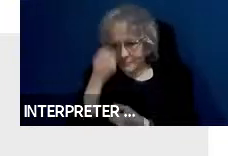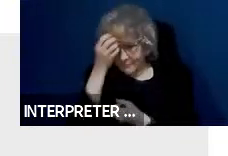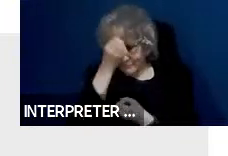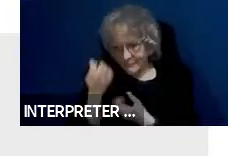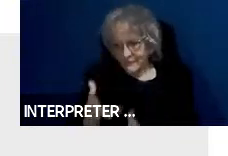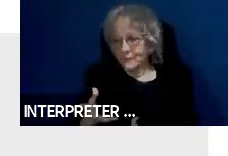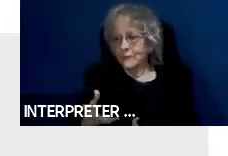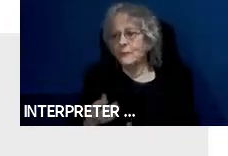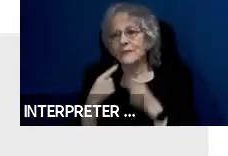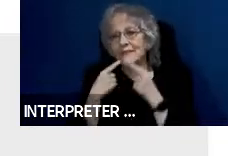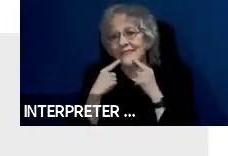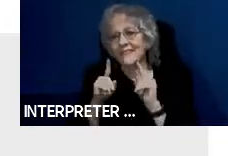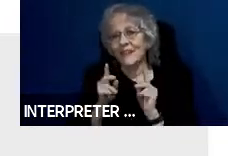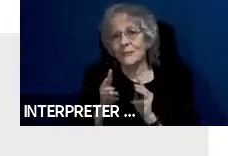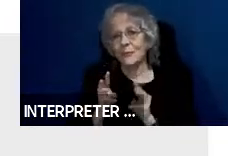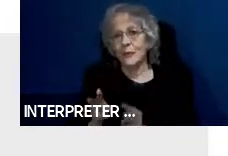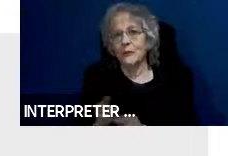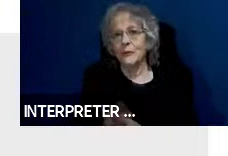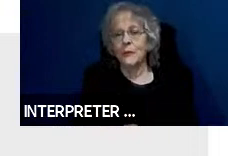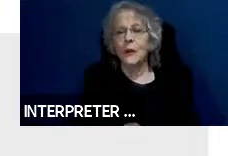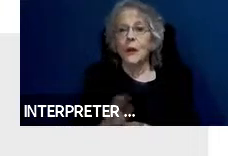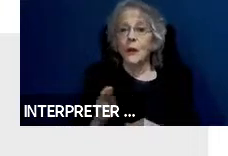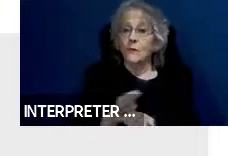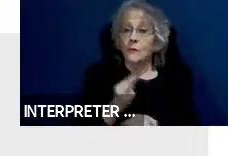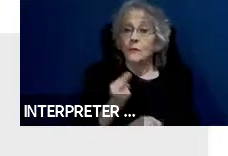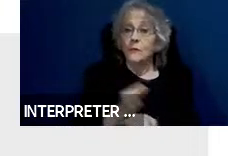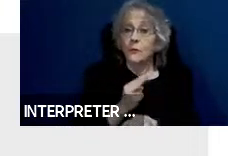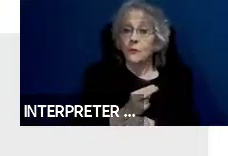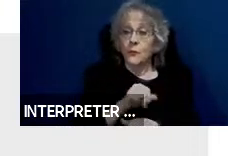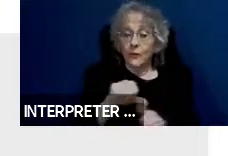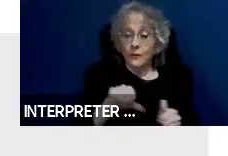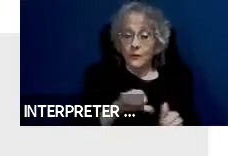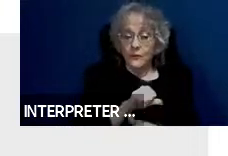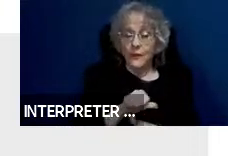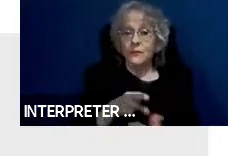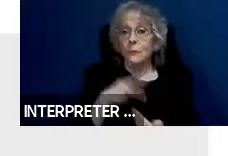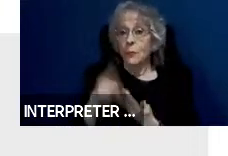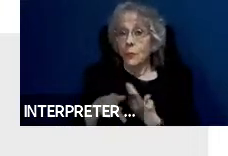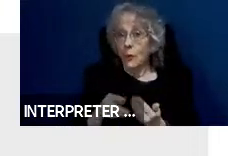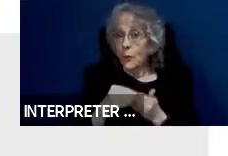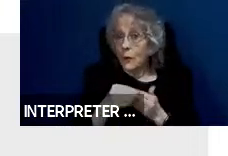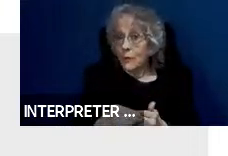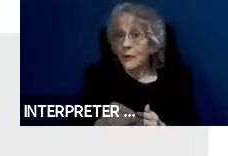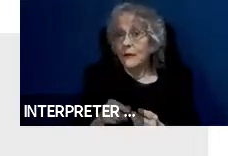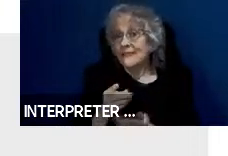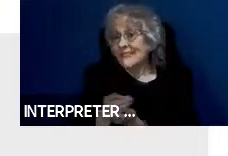require that the user interfaces program guides devices that are used for communications and